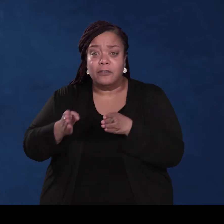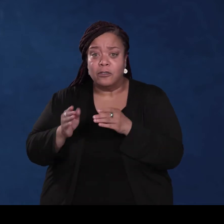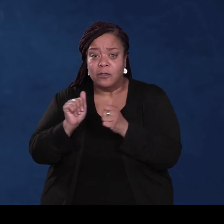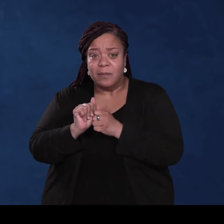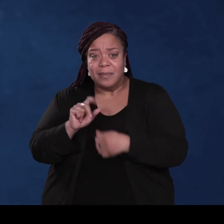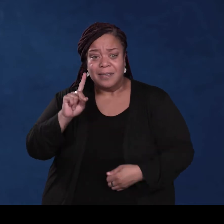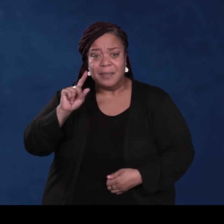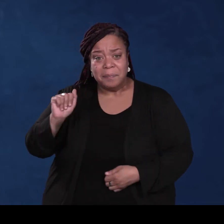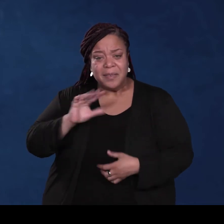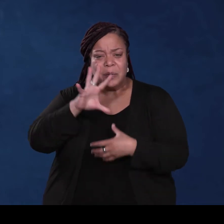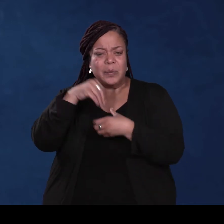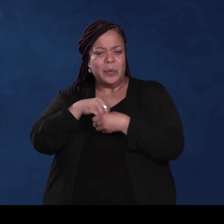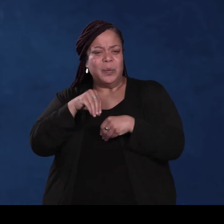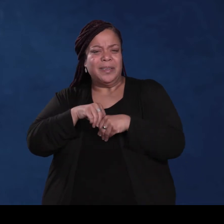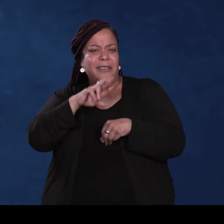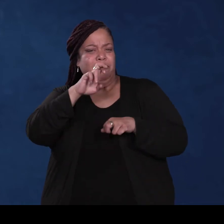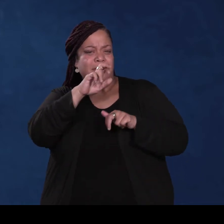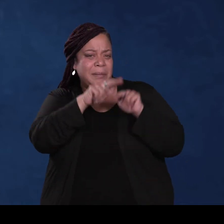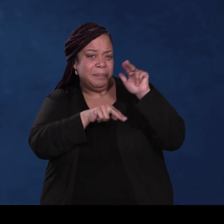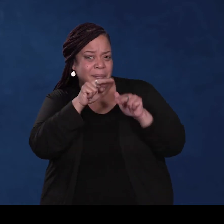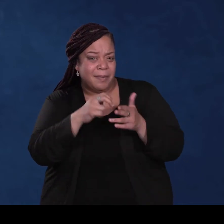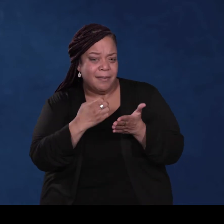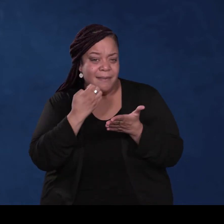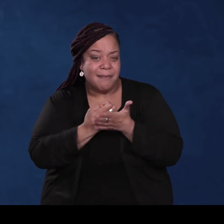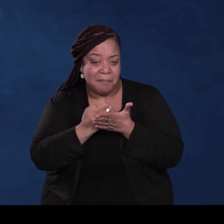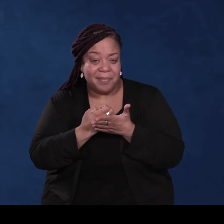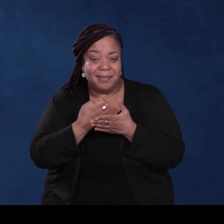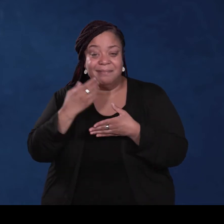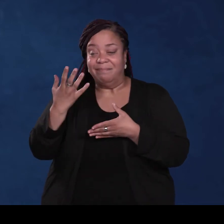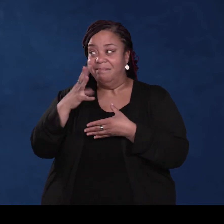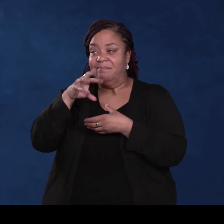in rebuilding the economy of Massachusetts during and post-pandemic.